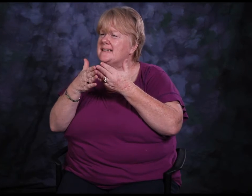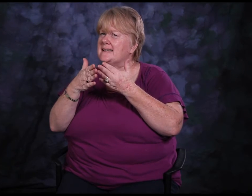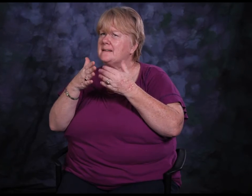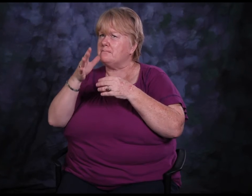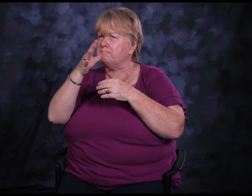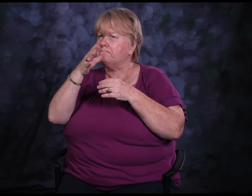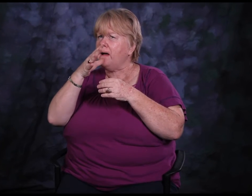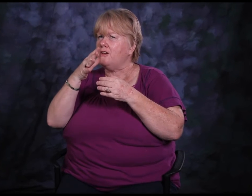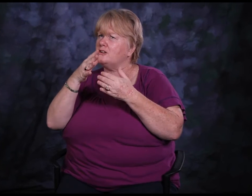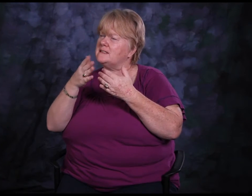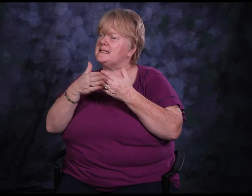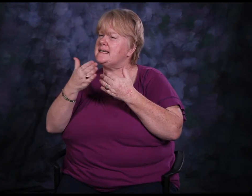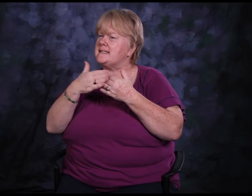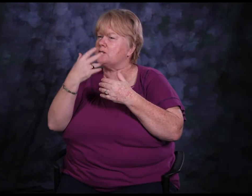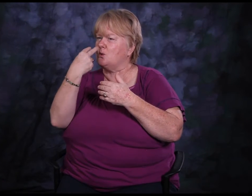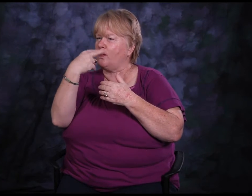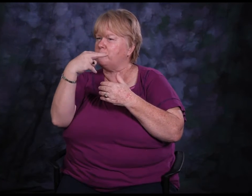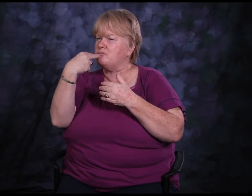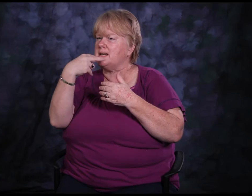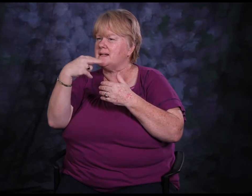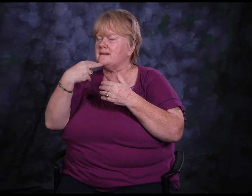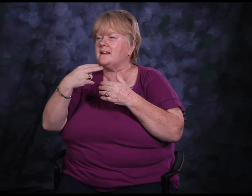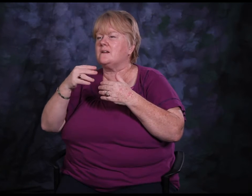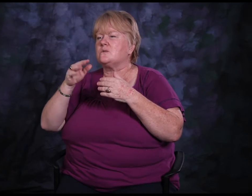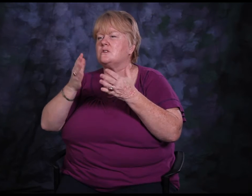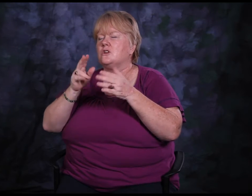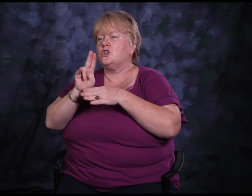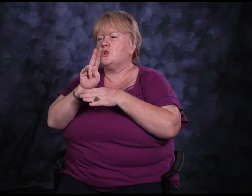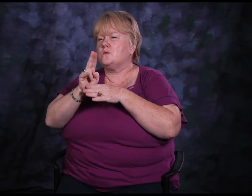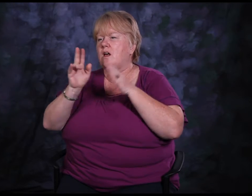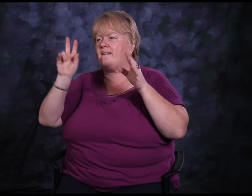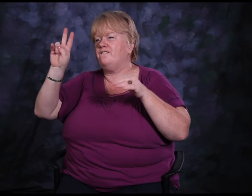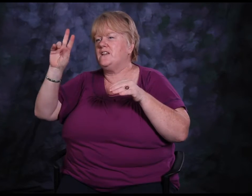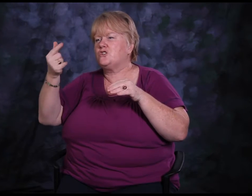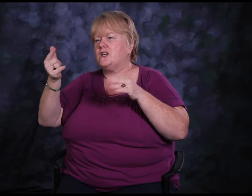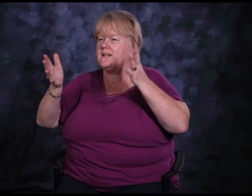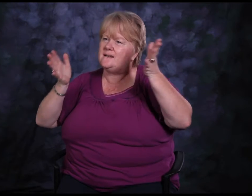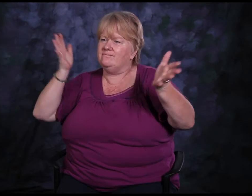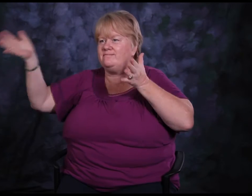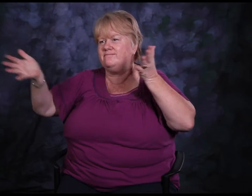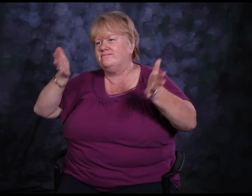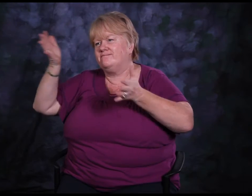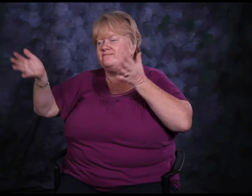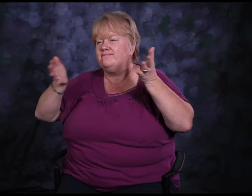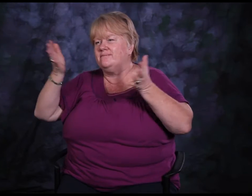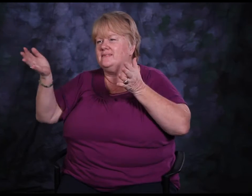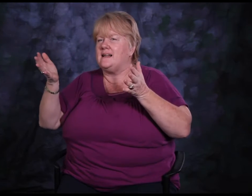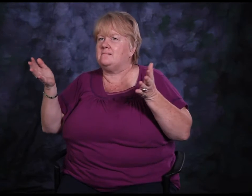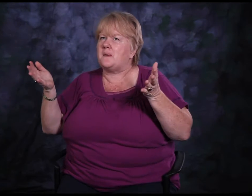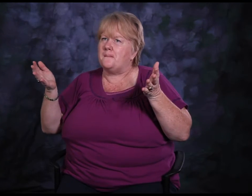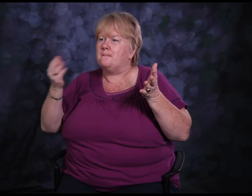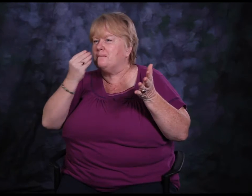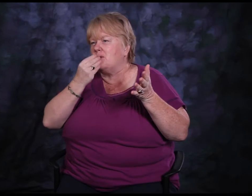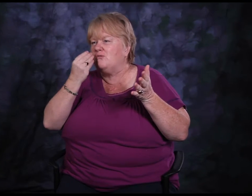My mother was pretty easy to speech read, she used gestures when communicating and moved her mouth in a way that was easy to read.